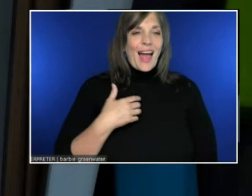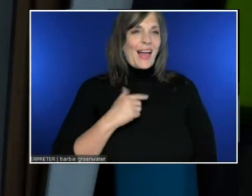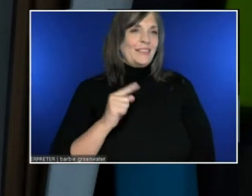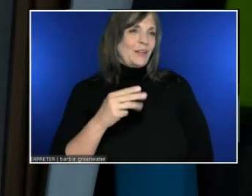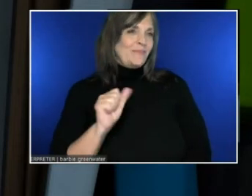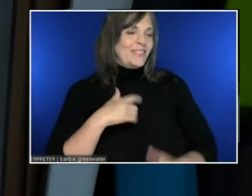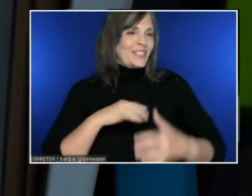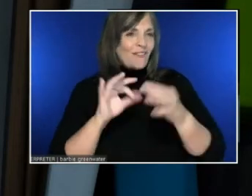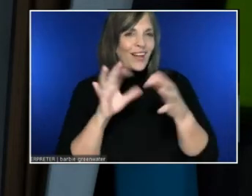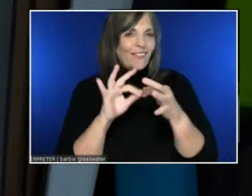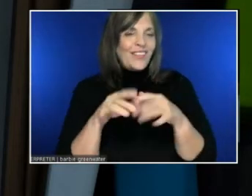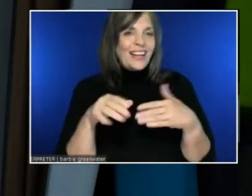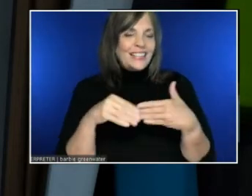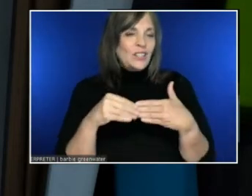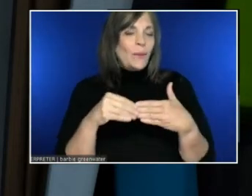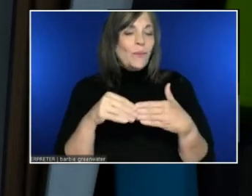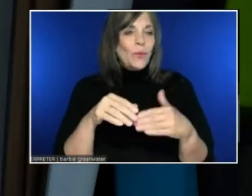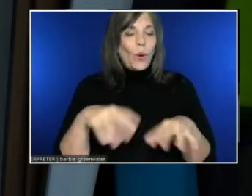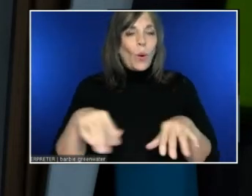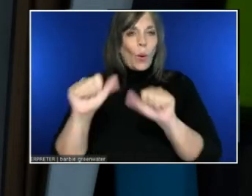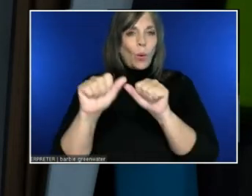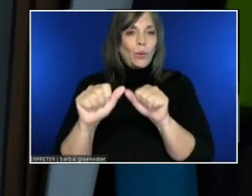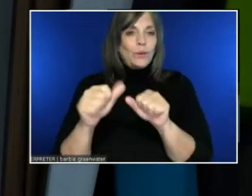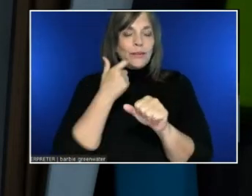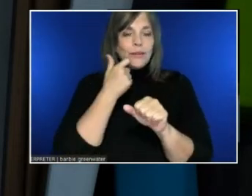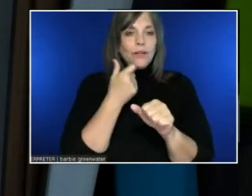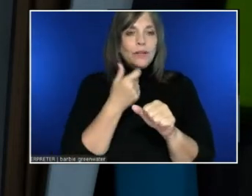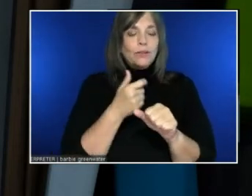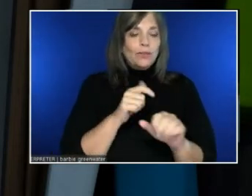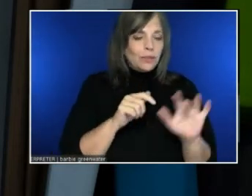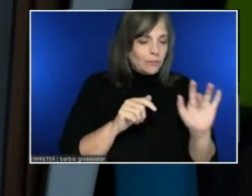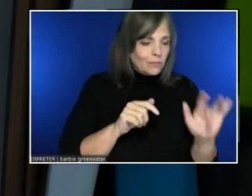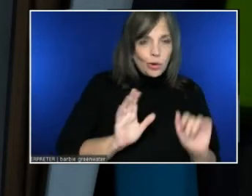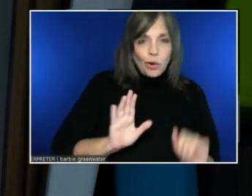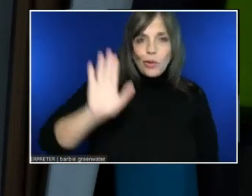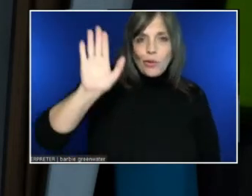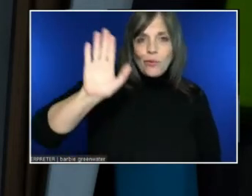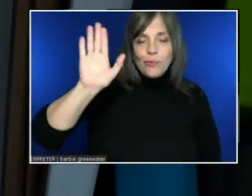But I've just turned on the "raise hand" feature in my host tools.